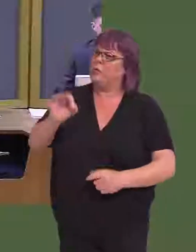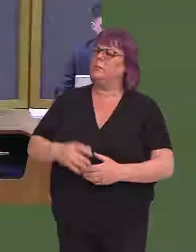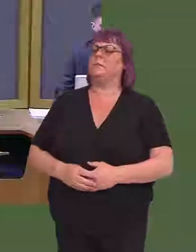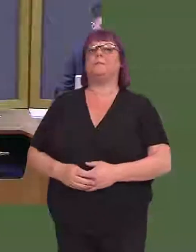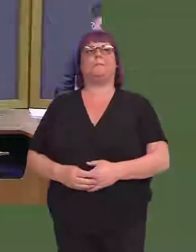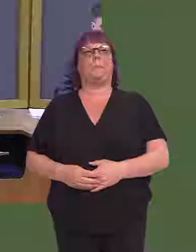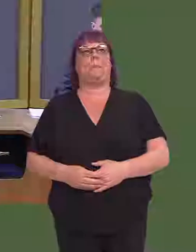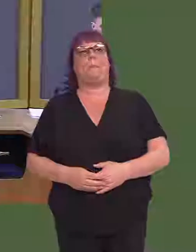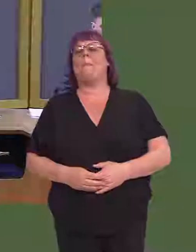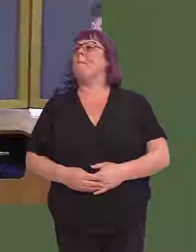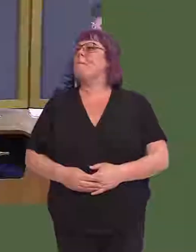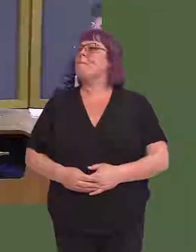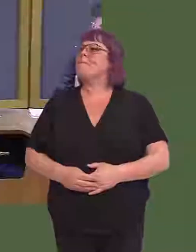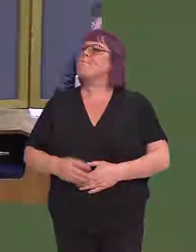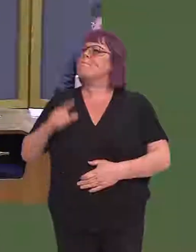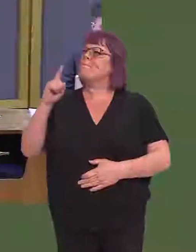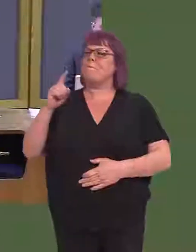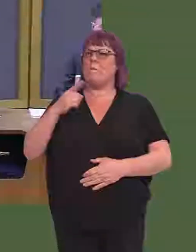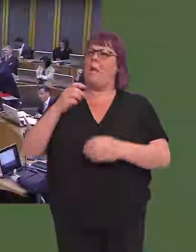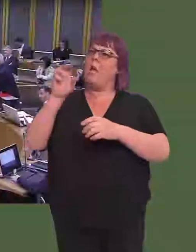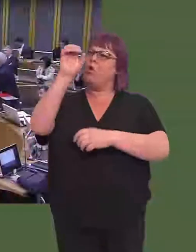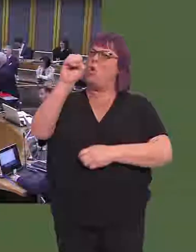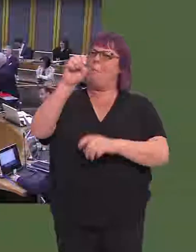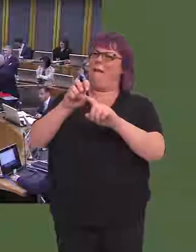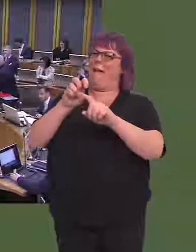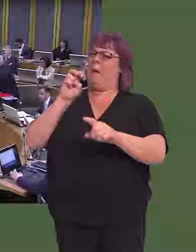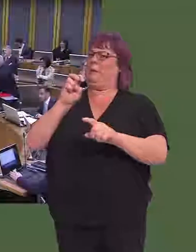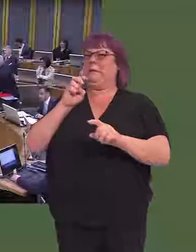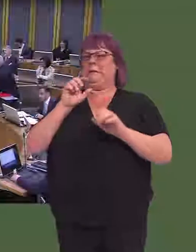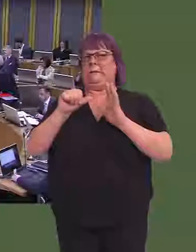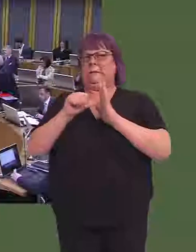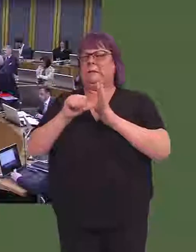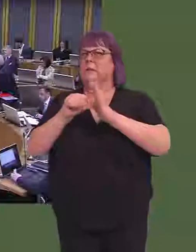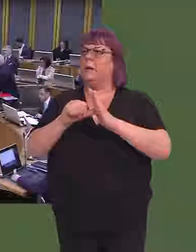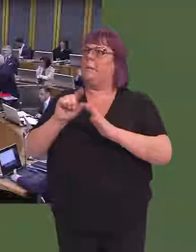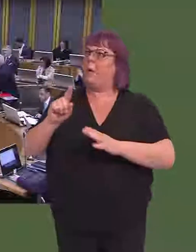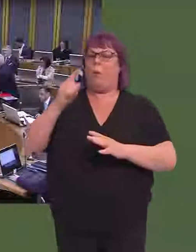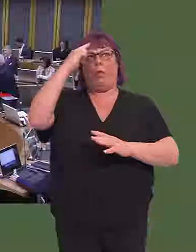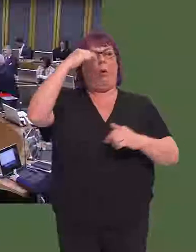Leanne Wood AM: There was one sliver of positivity in that more decisions about Wales would be